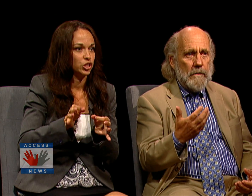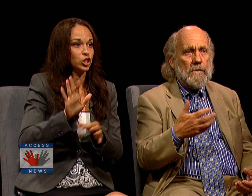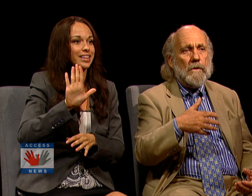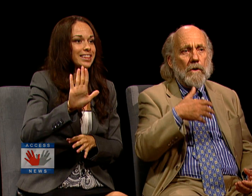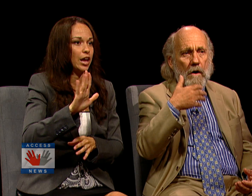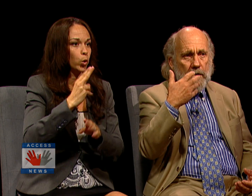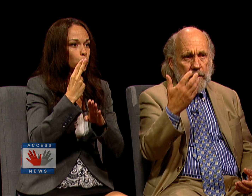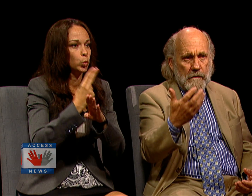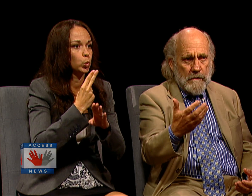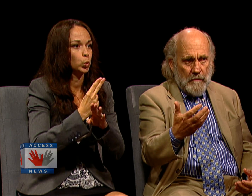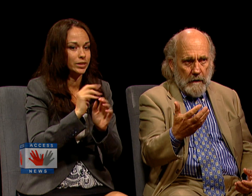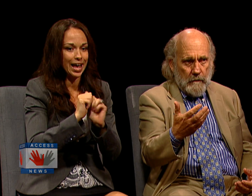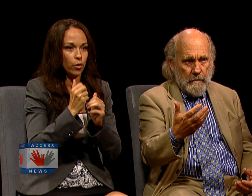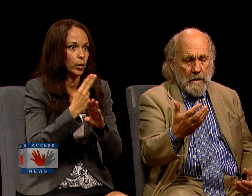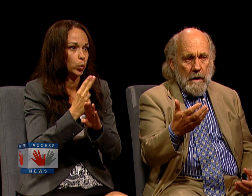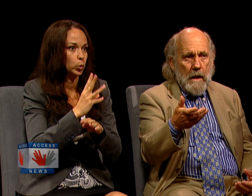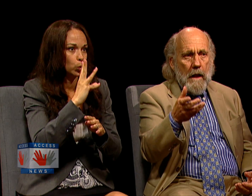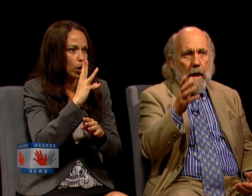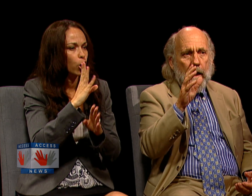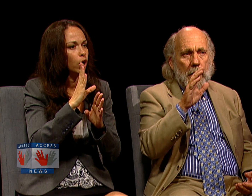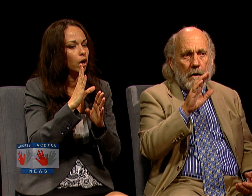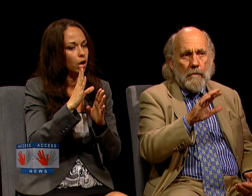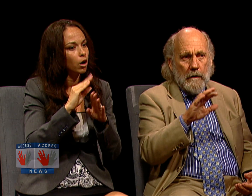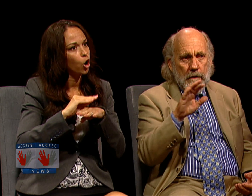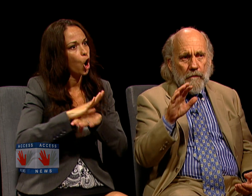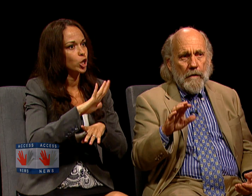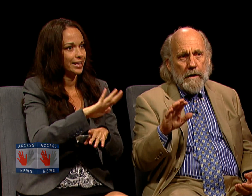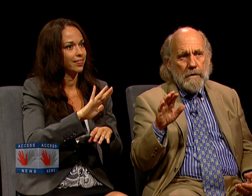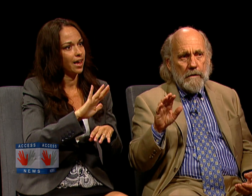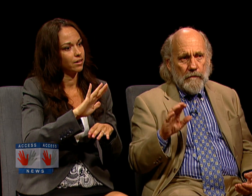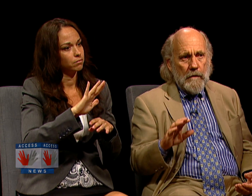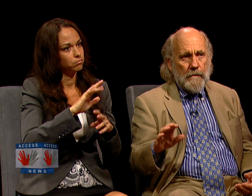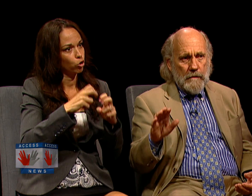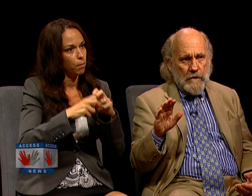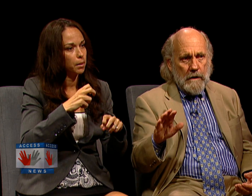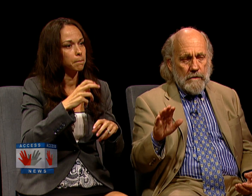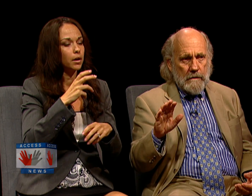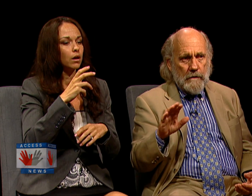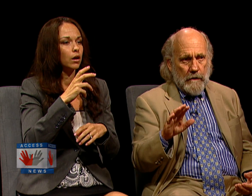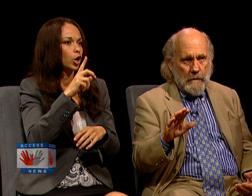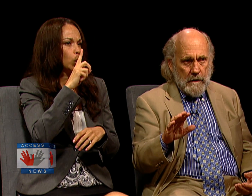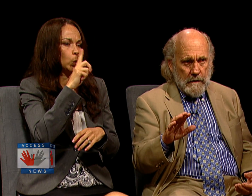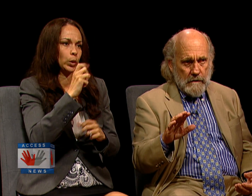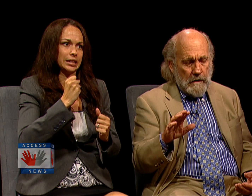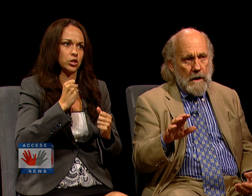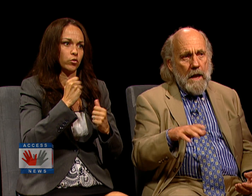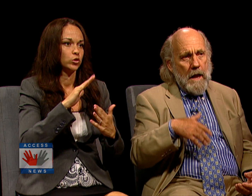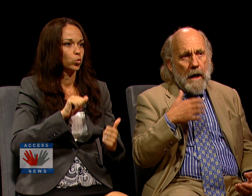THAT ARE CAUSING THIS PROBLEM, AND ARE REALLY AFRAID TO CONFRONT THE CHANGES THAT ARE GONNA BE NECESSARY,